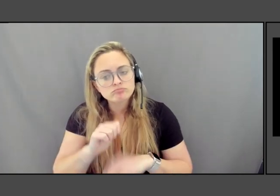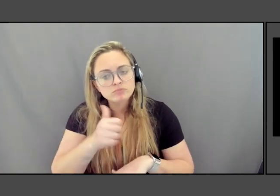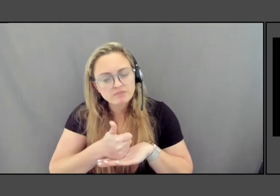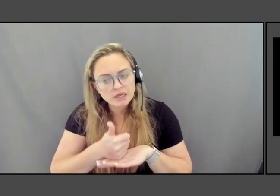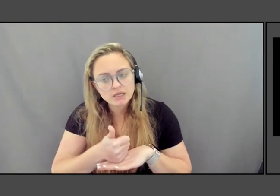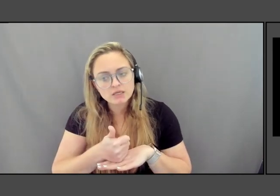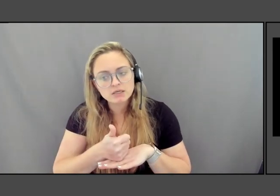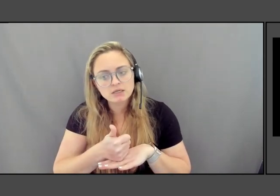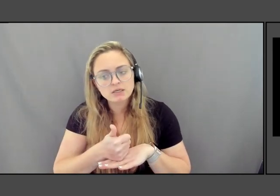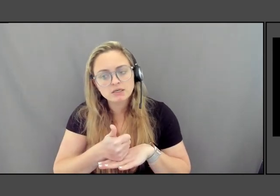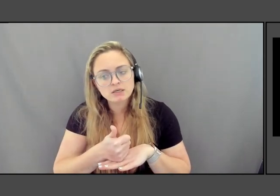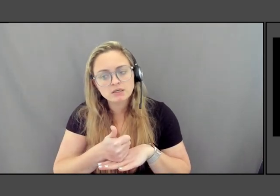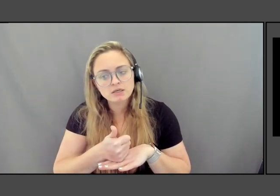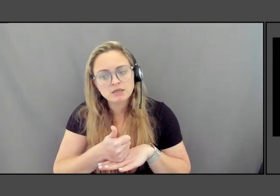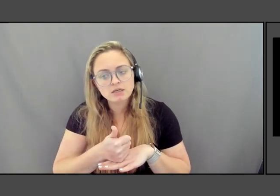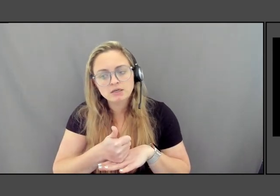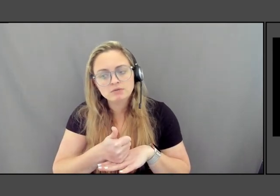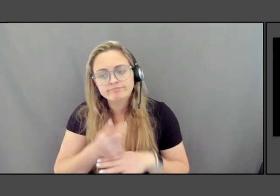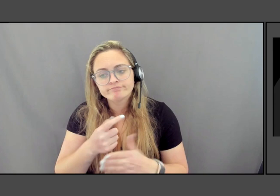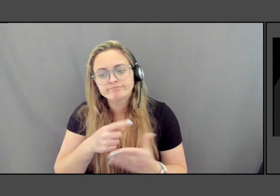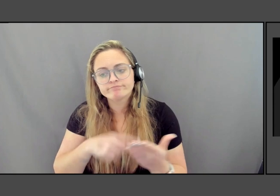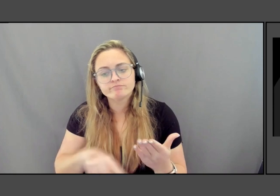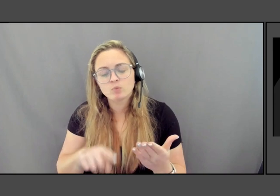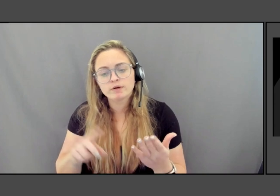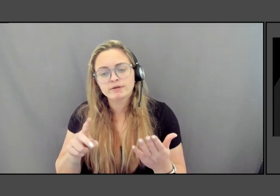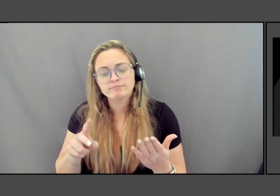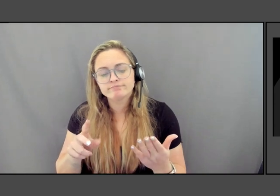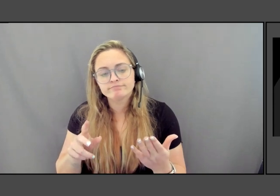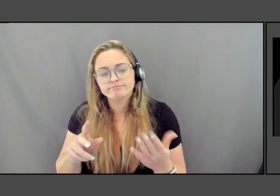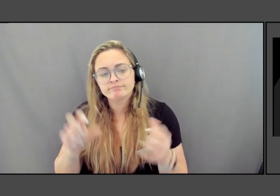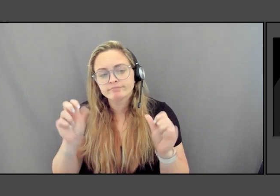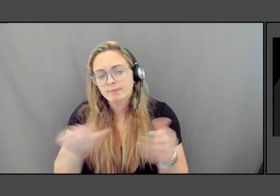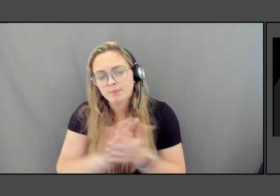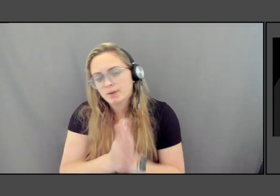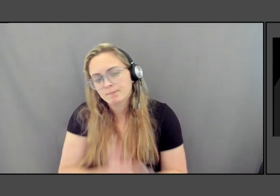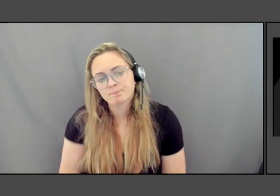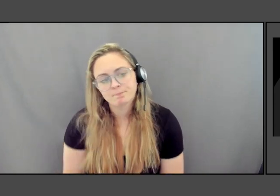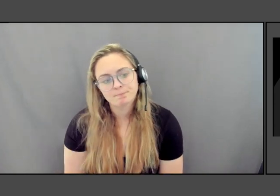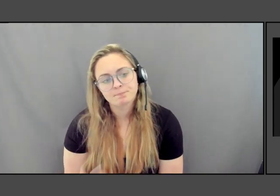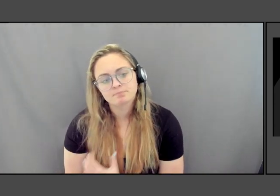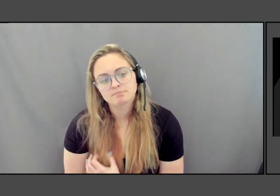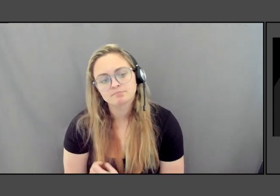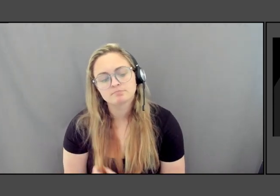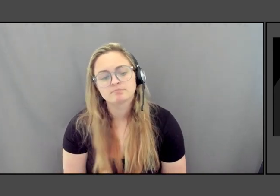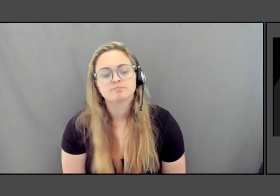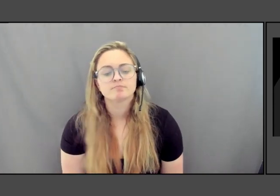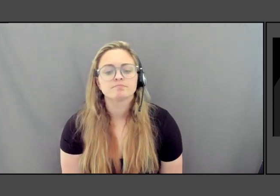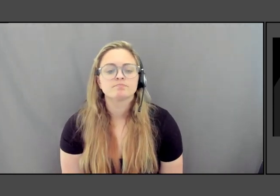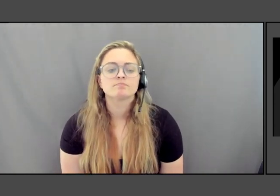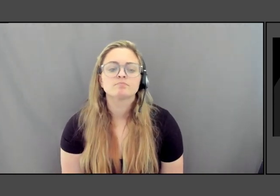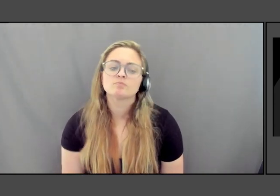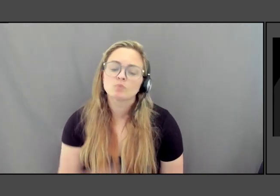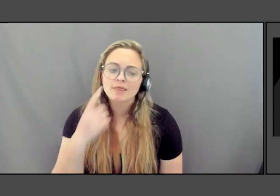what memorials, monuments can be. You know, I think also back to the women's table